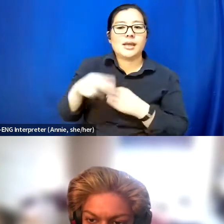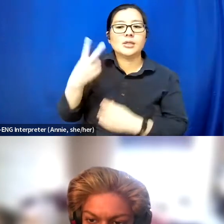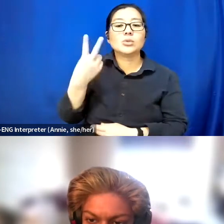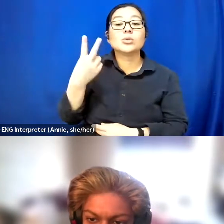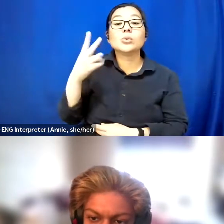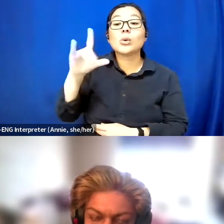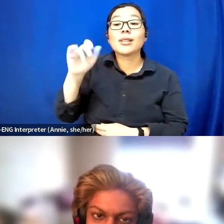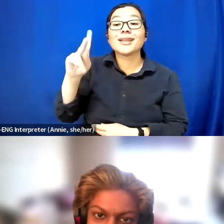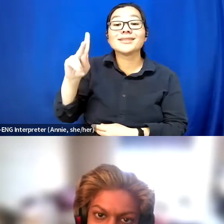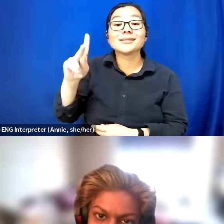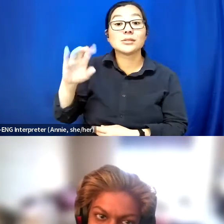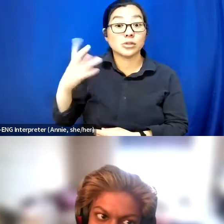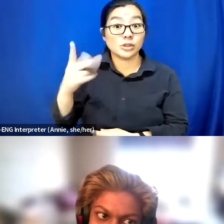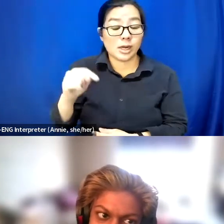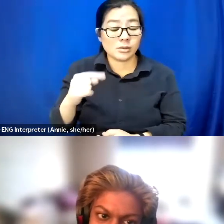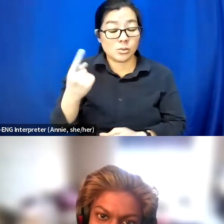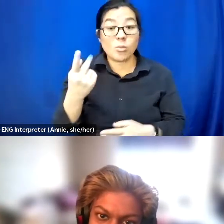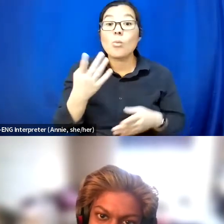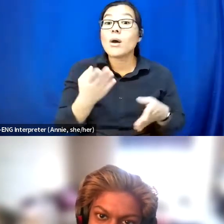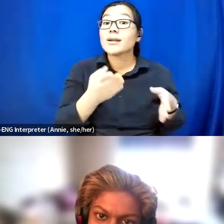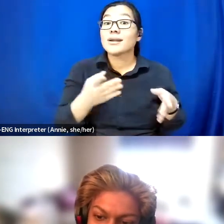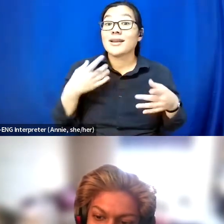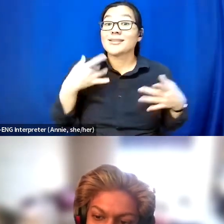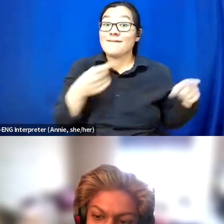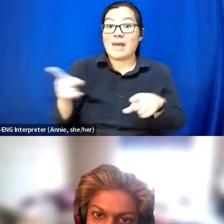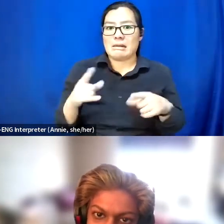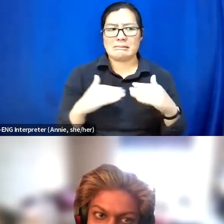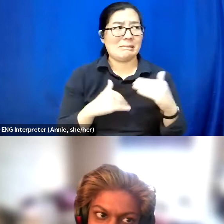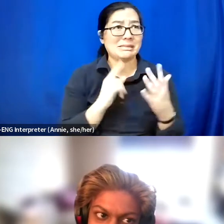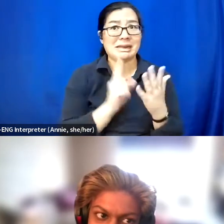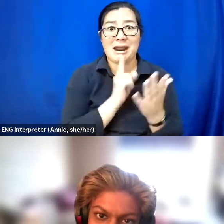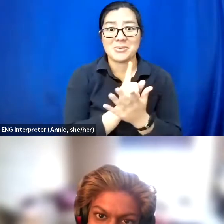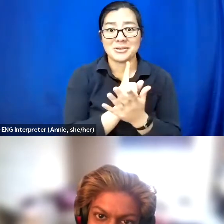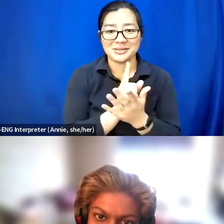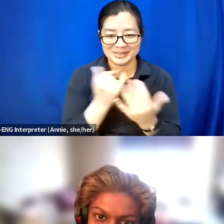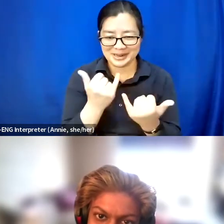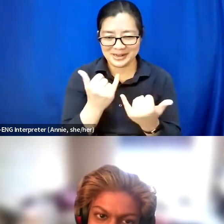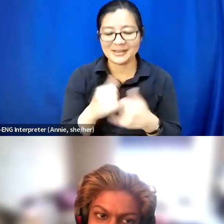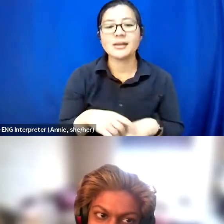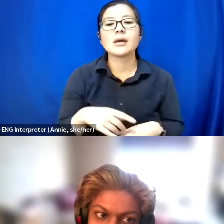One is for an event that's in less than an hour, that is one of the remote access dance parties.